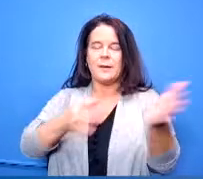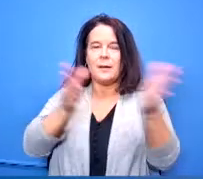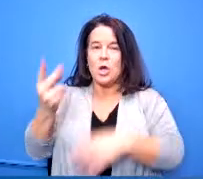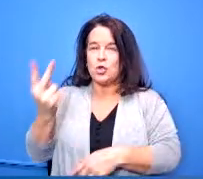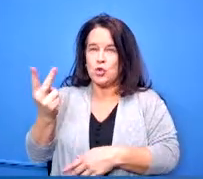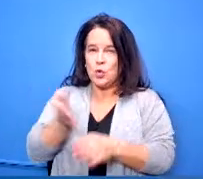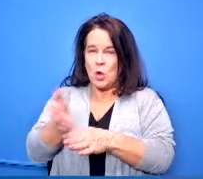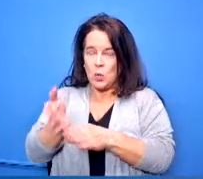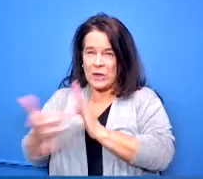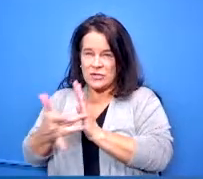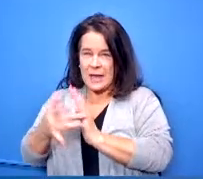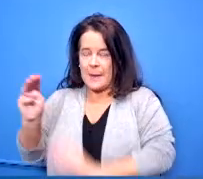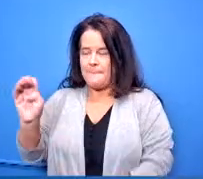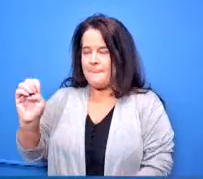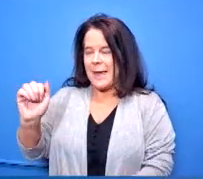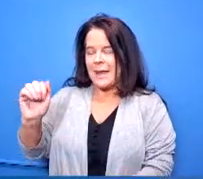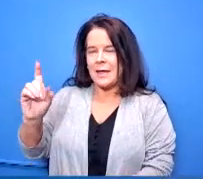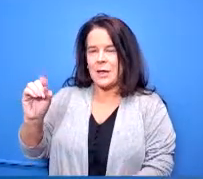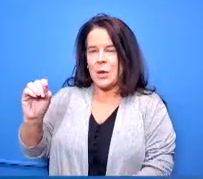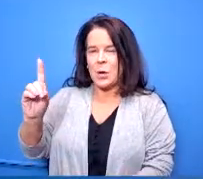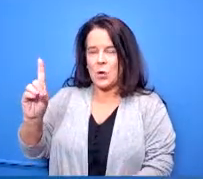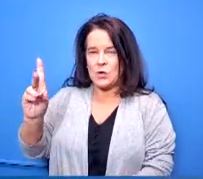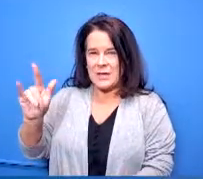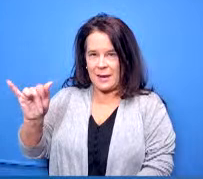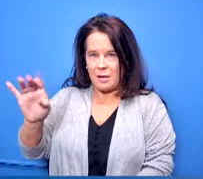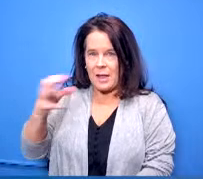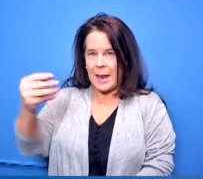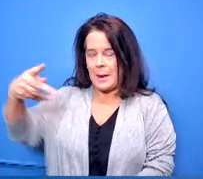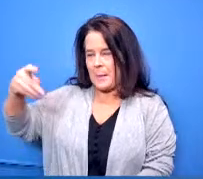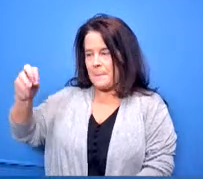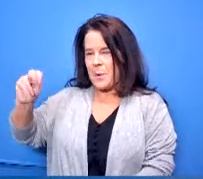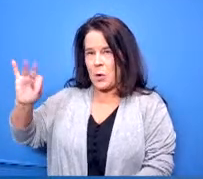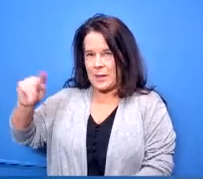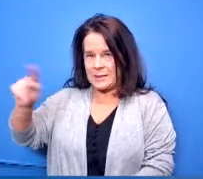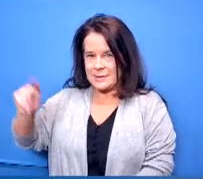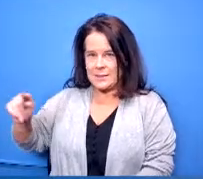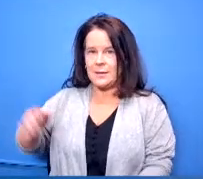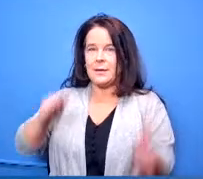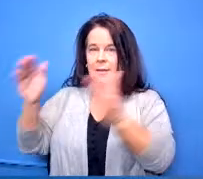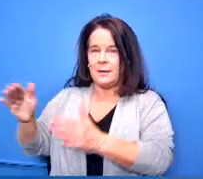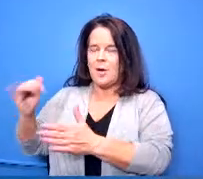arts magnet school stivers and then our dropout prevention school which is mound street academy